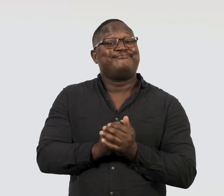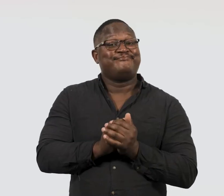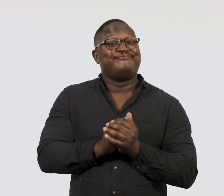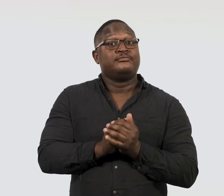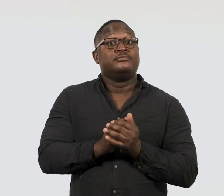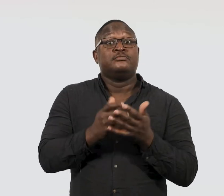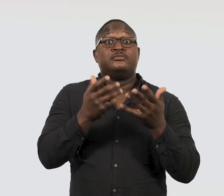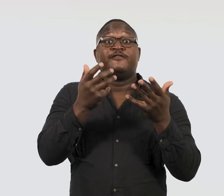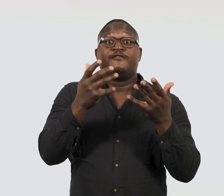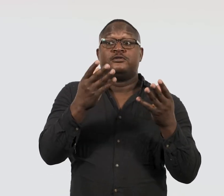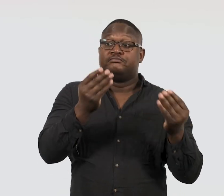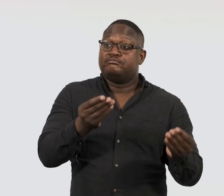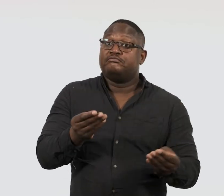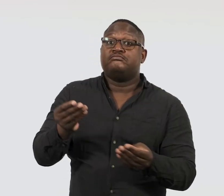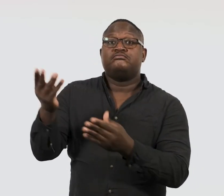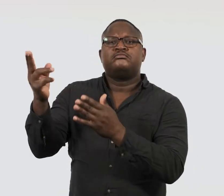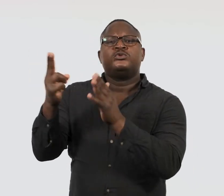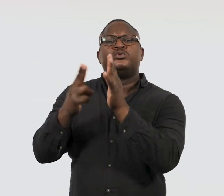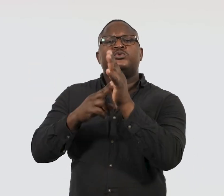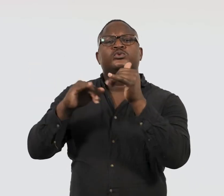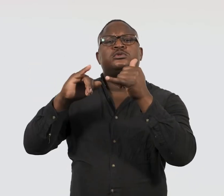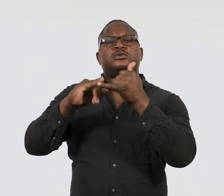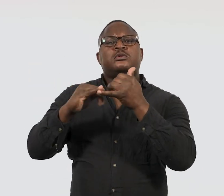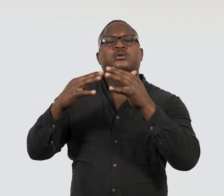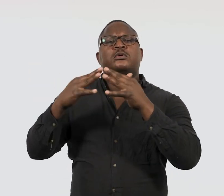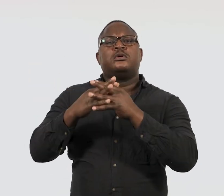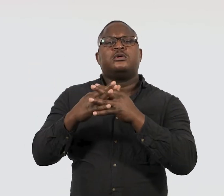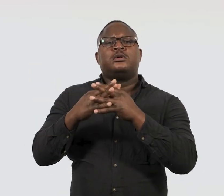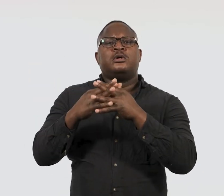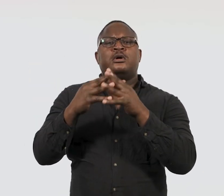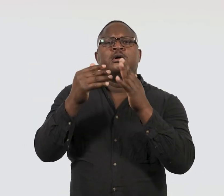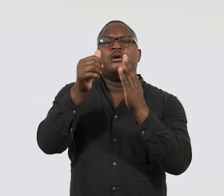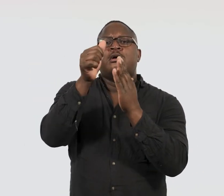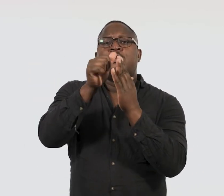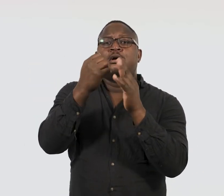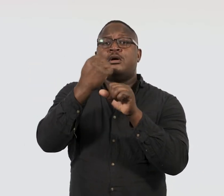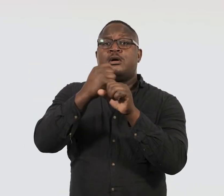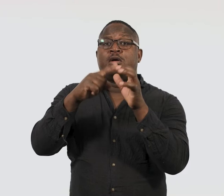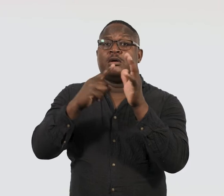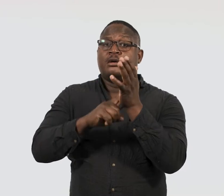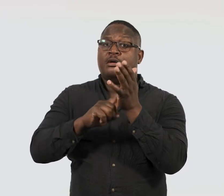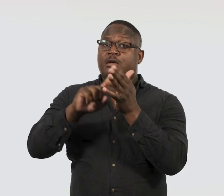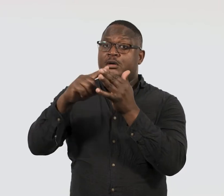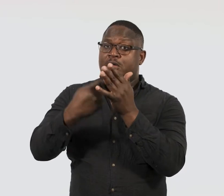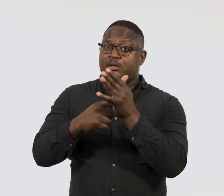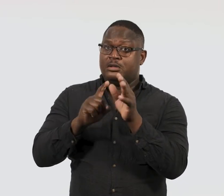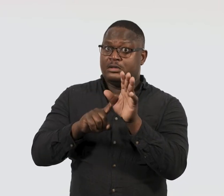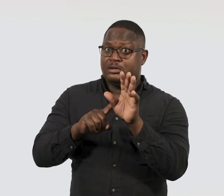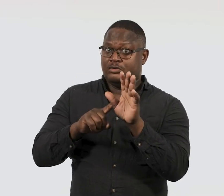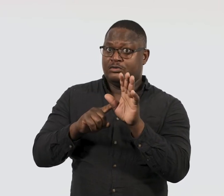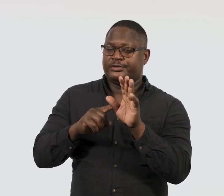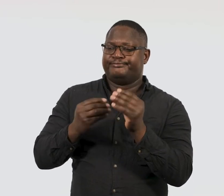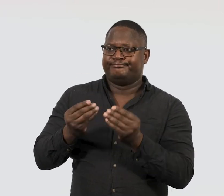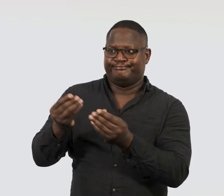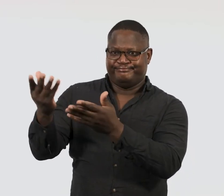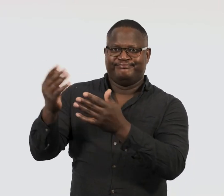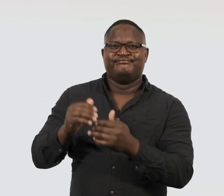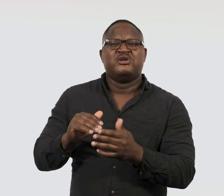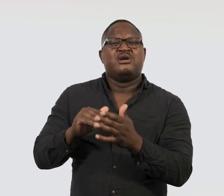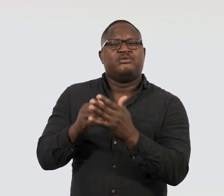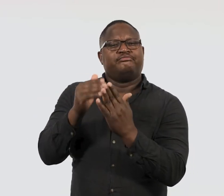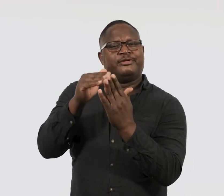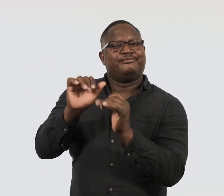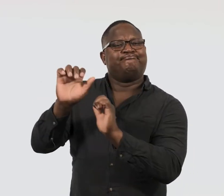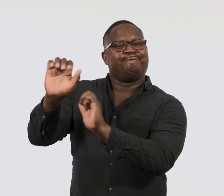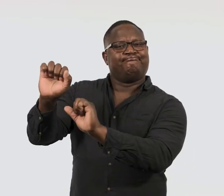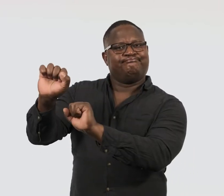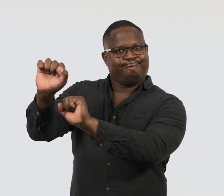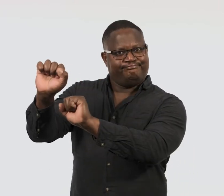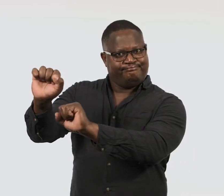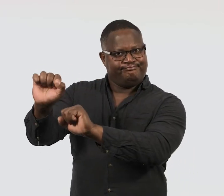That painting, 'Stand strong for who you are', is now in the collection of the Art Gallery of New South Wales.